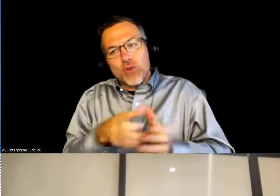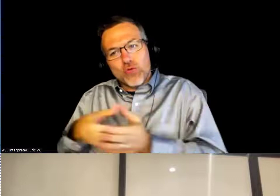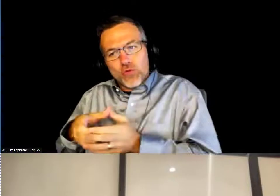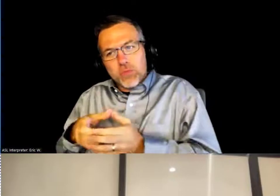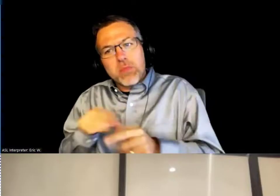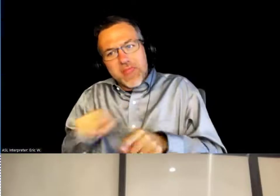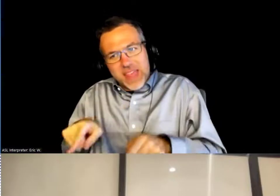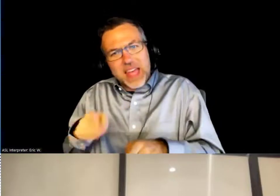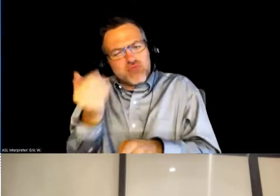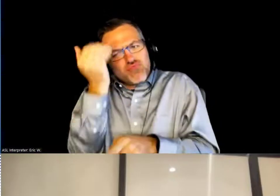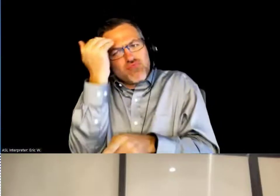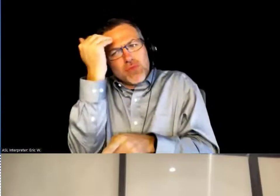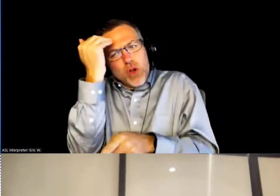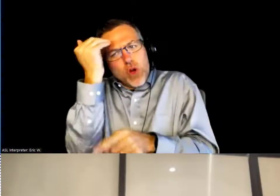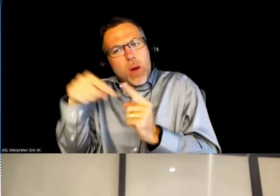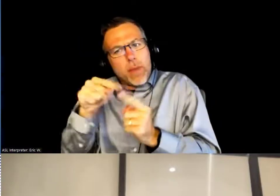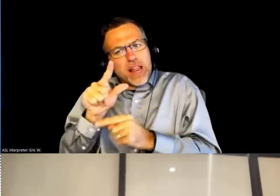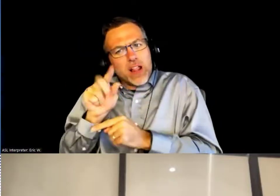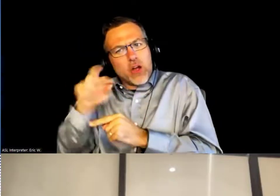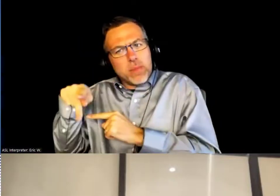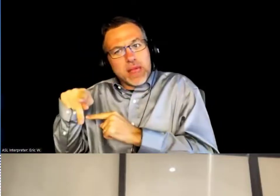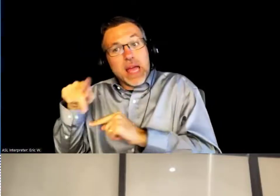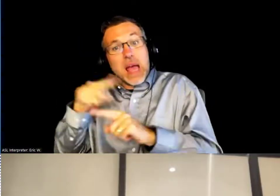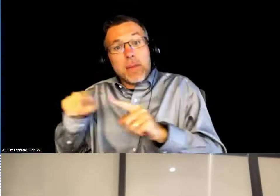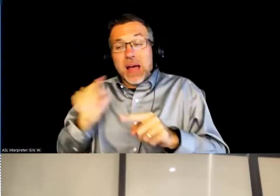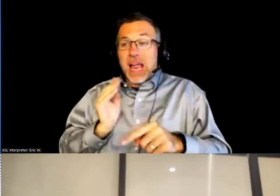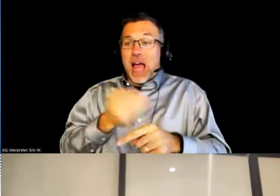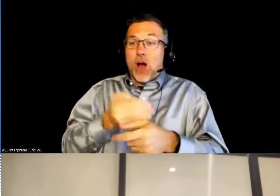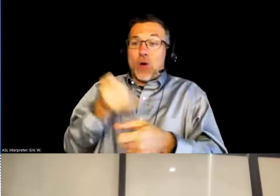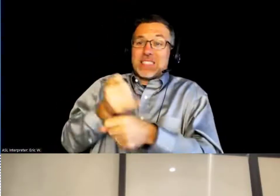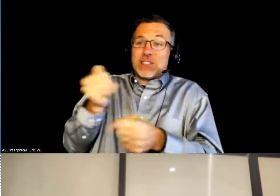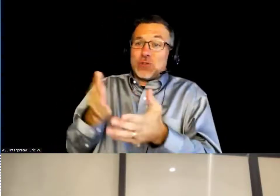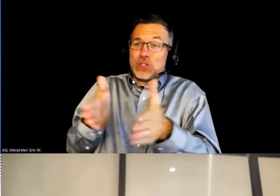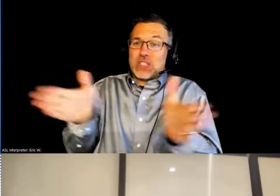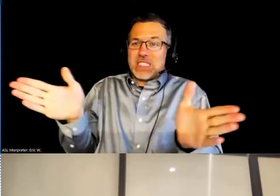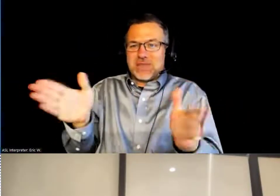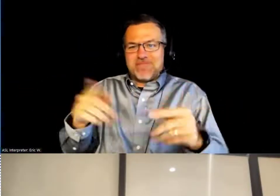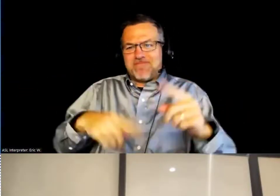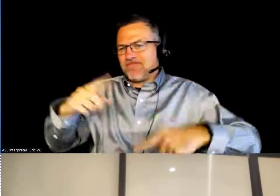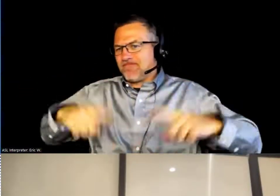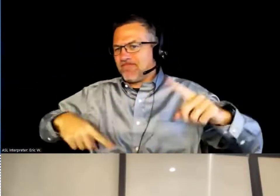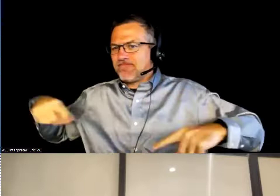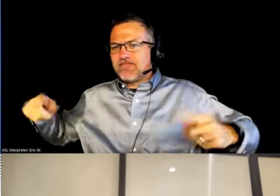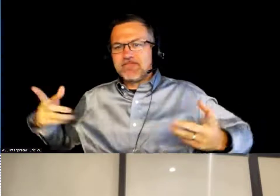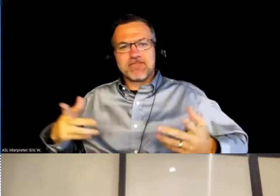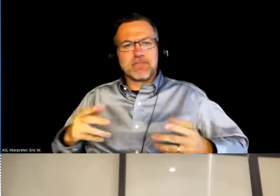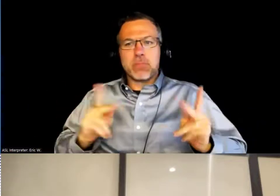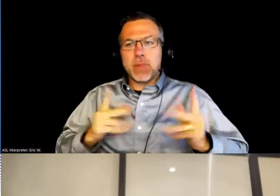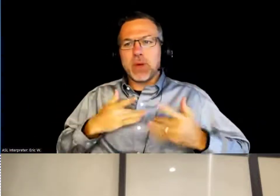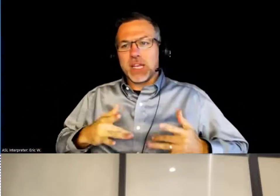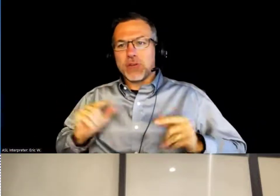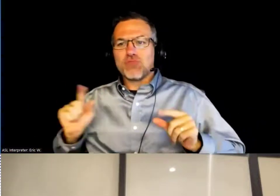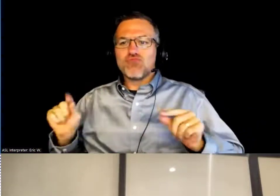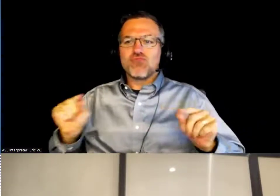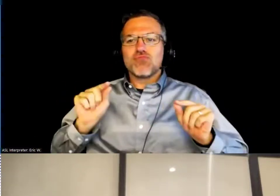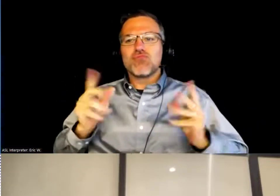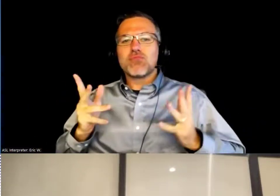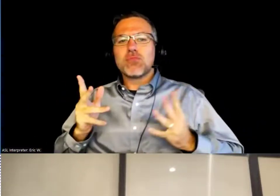but at the institution level, I think .. . From person to person, it's usually word of mouth or what people find on social media,